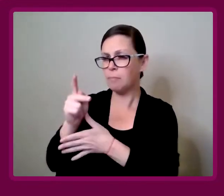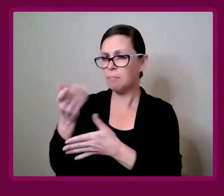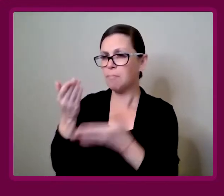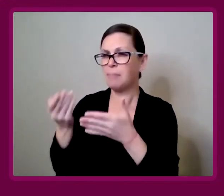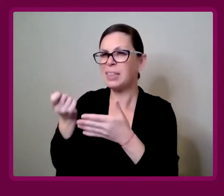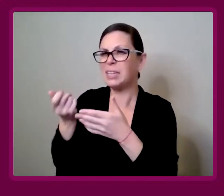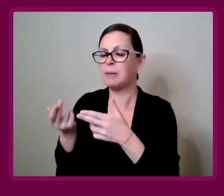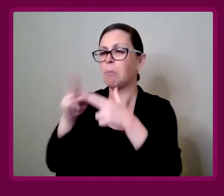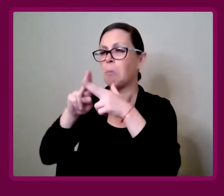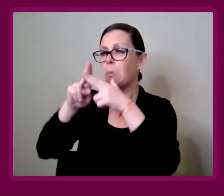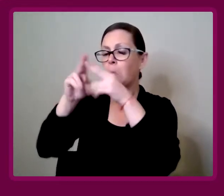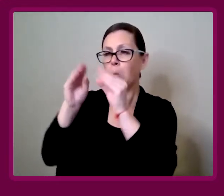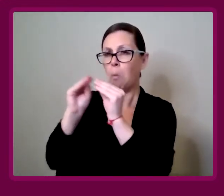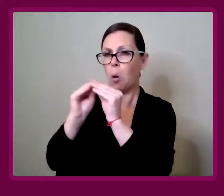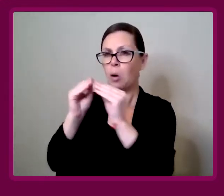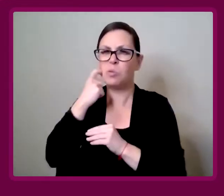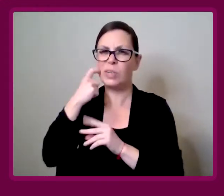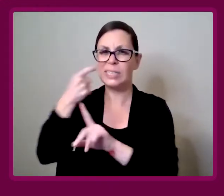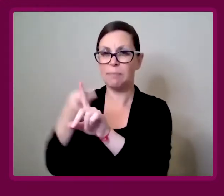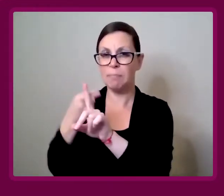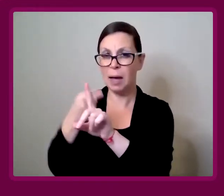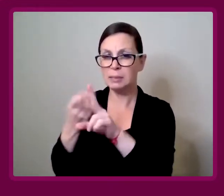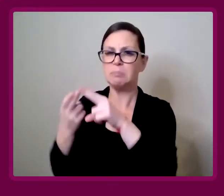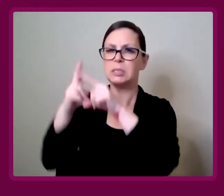Might be slightly more around in more recent months.